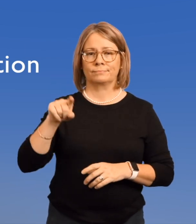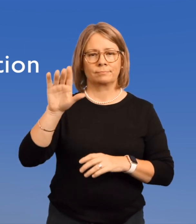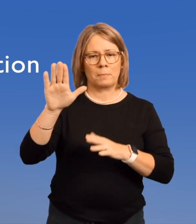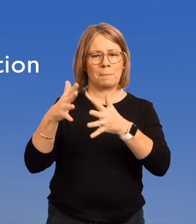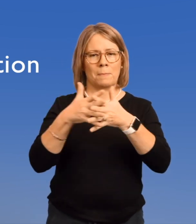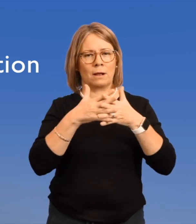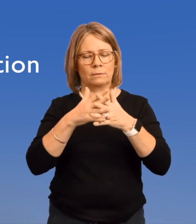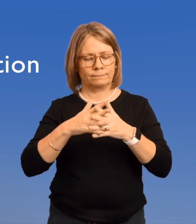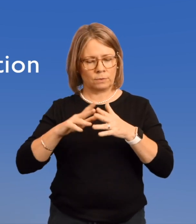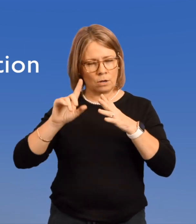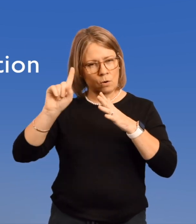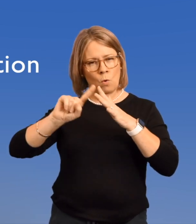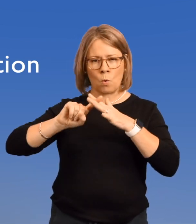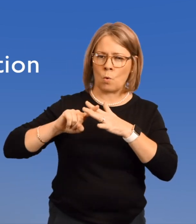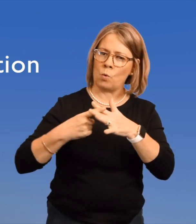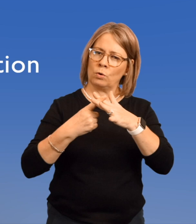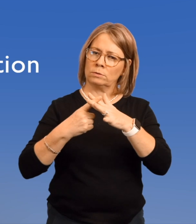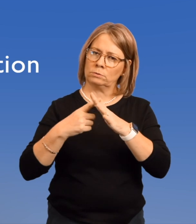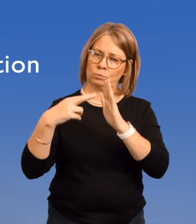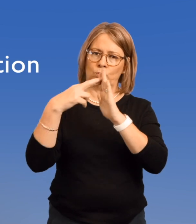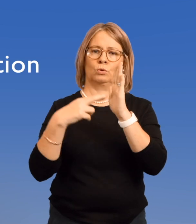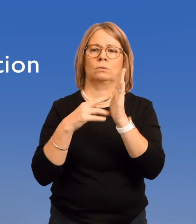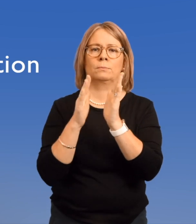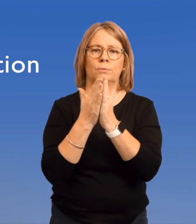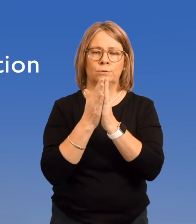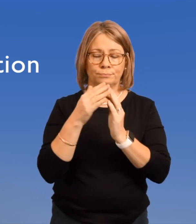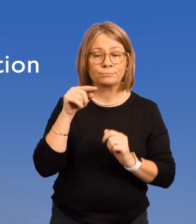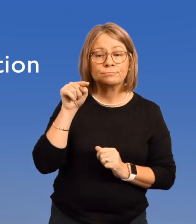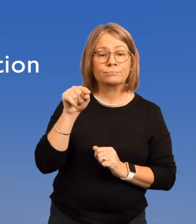America's original rulebook --